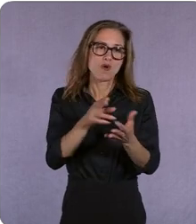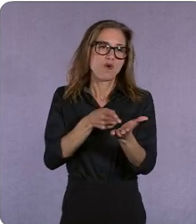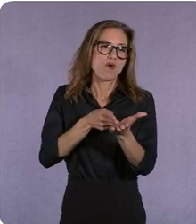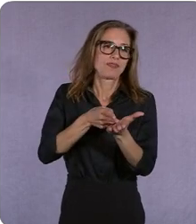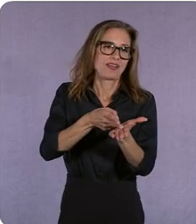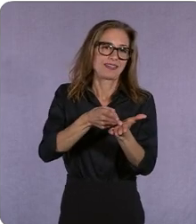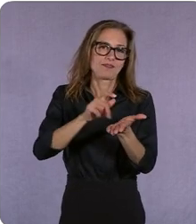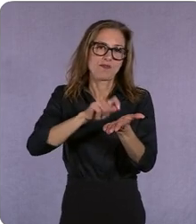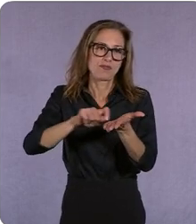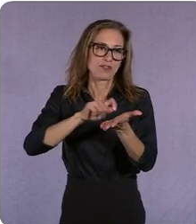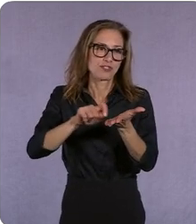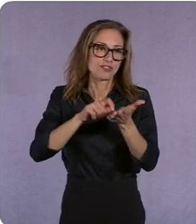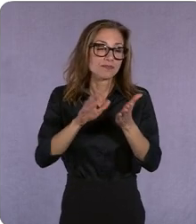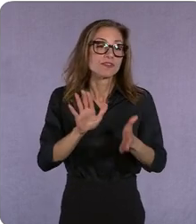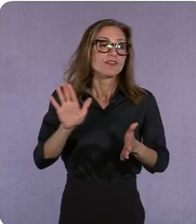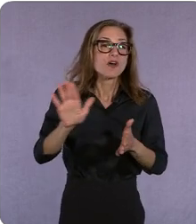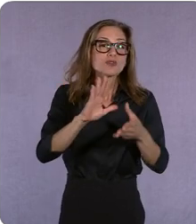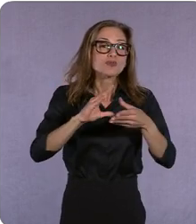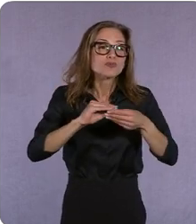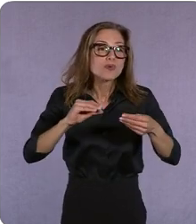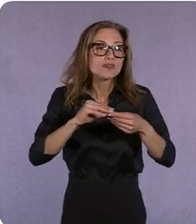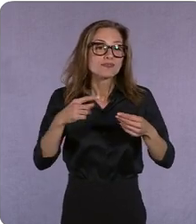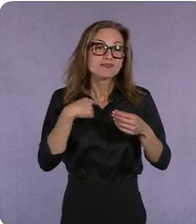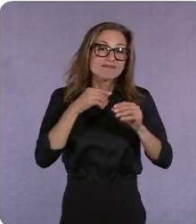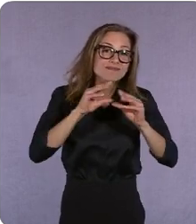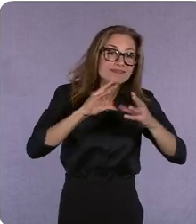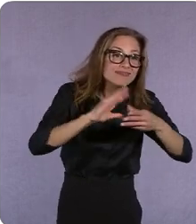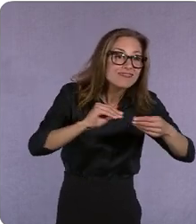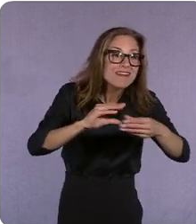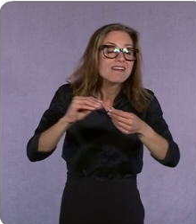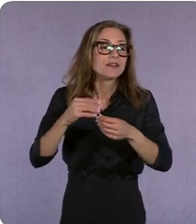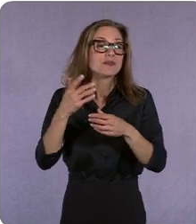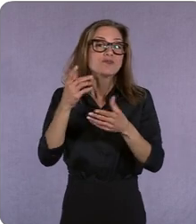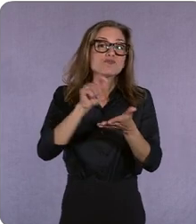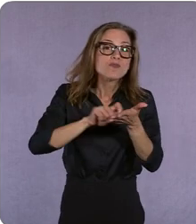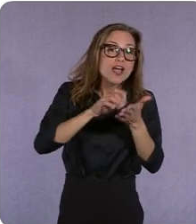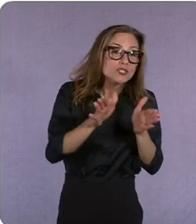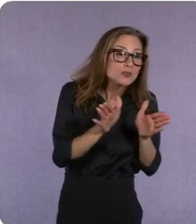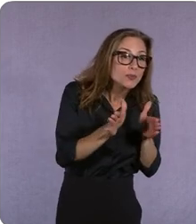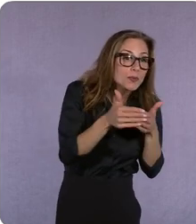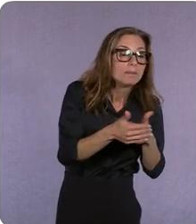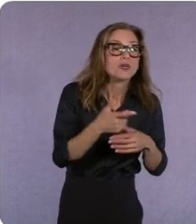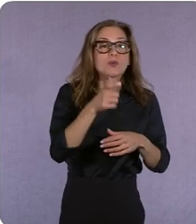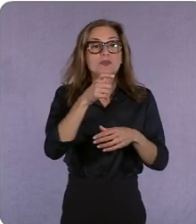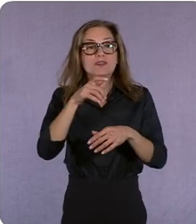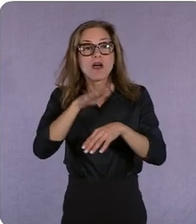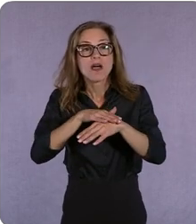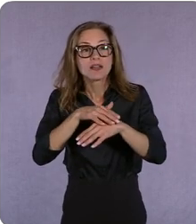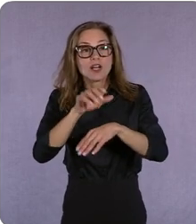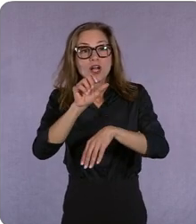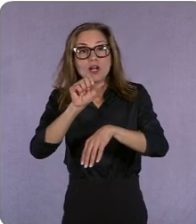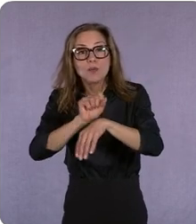to tell who's in our writers rooms who's on our cruise and you know that there's a driving belief